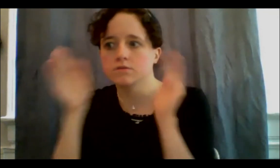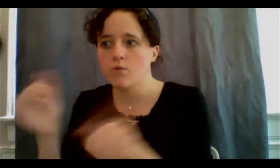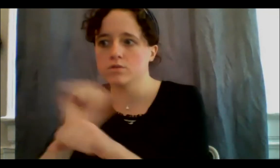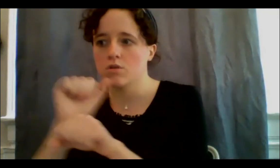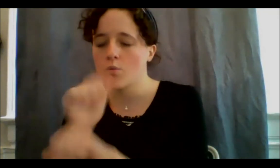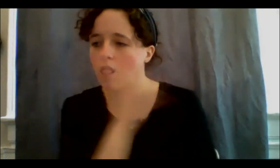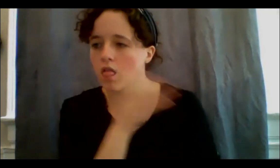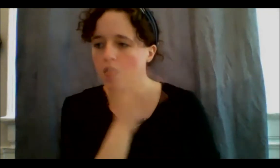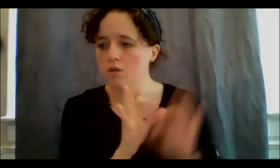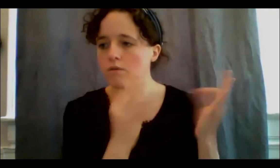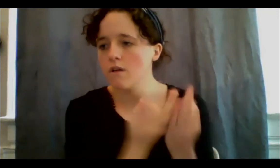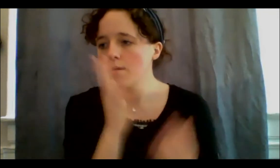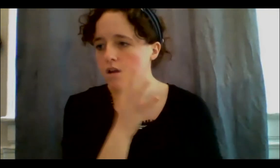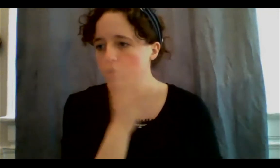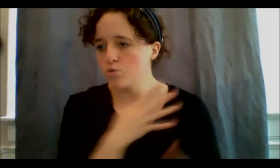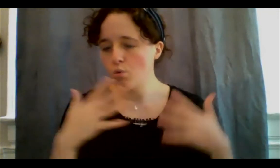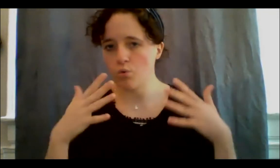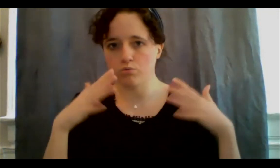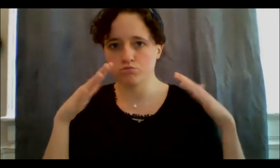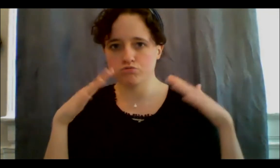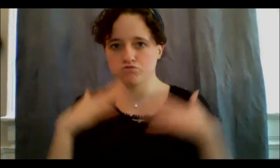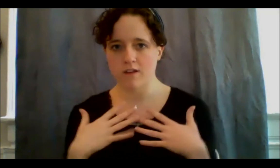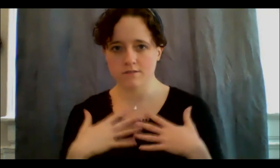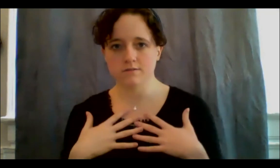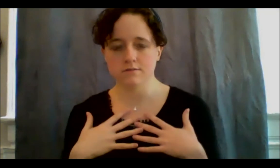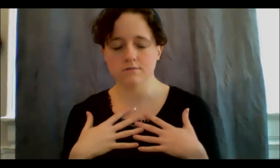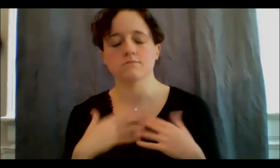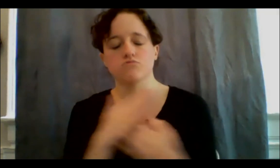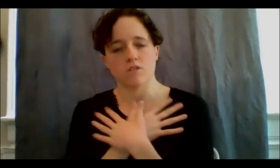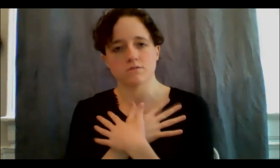experience joy with the people that you love and just be in conversation